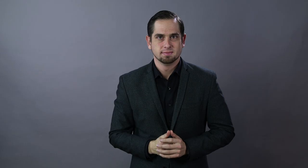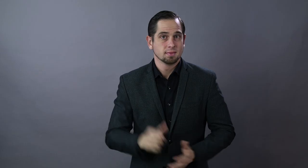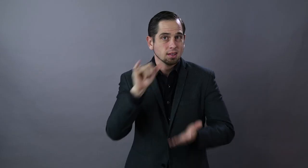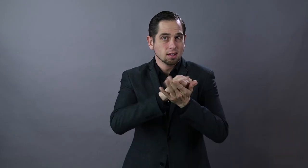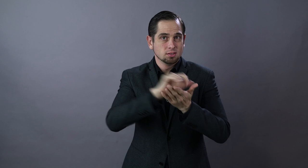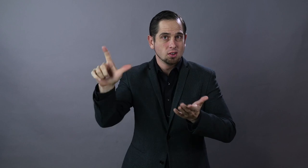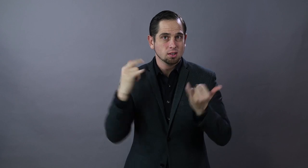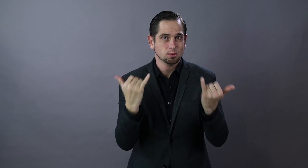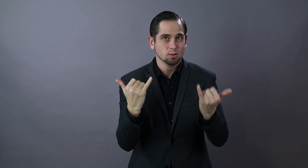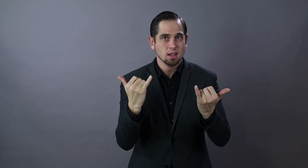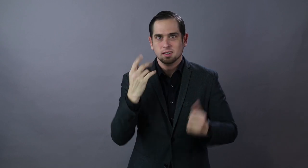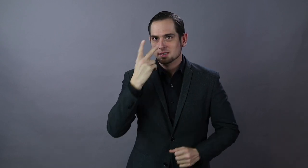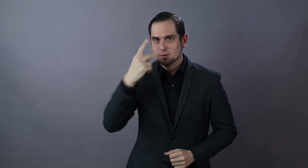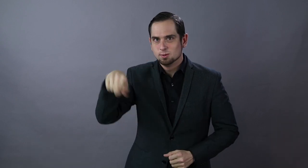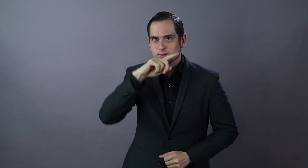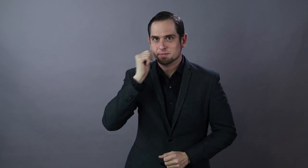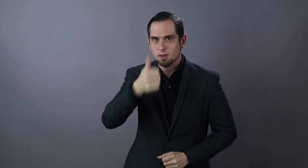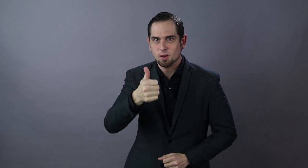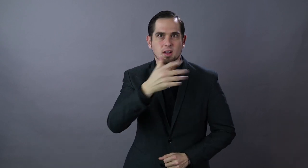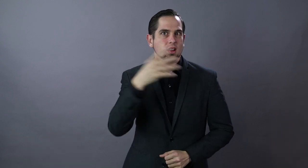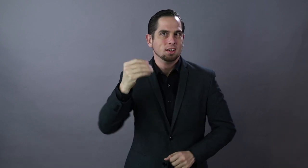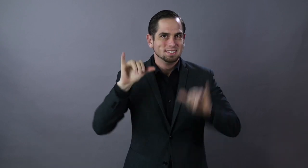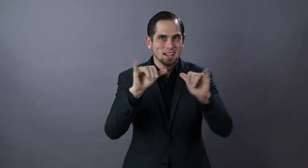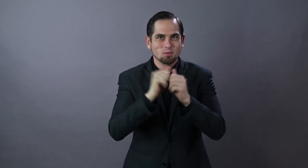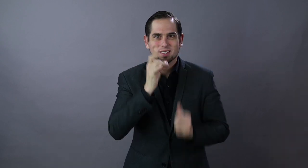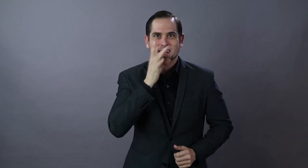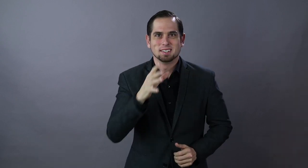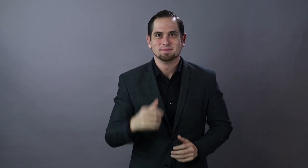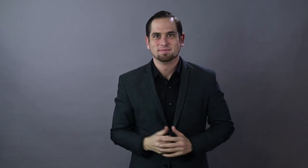That is all for today. See you tomorrow and stay with the light!